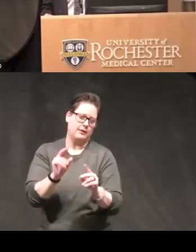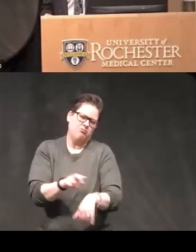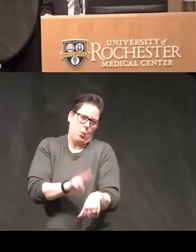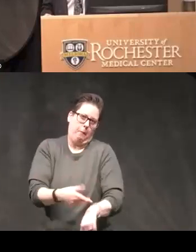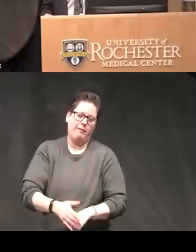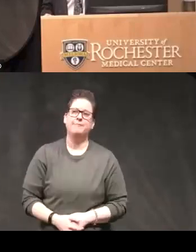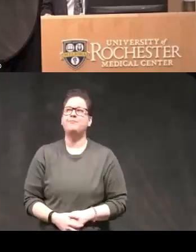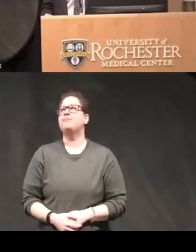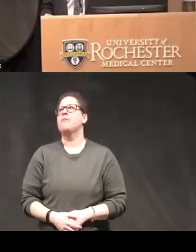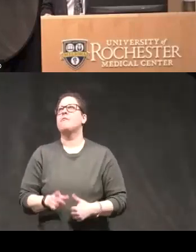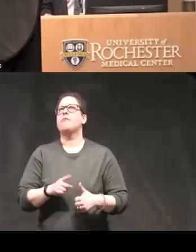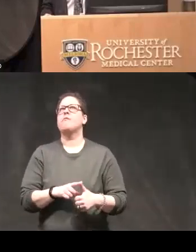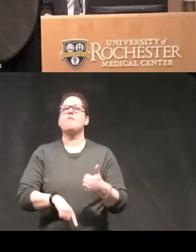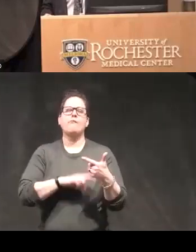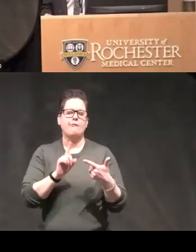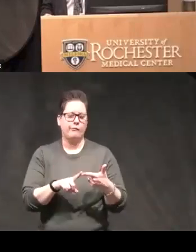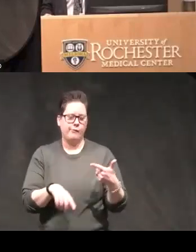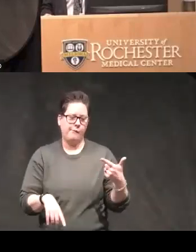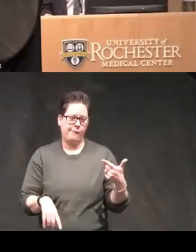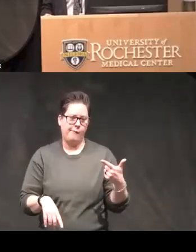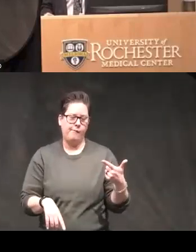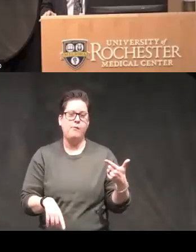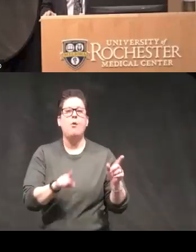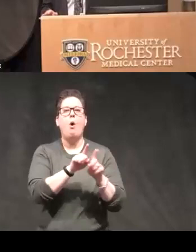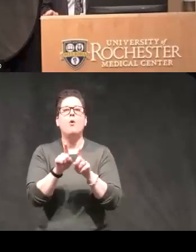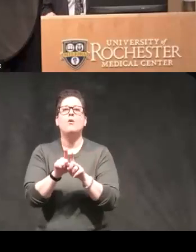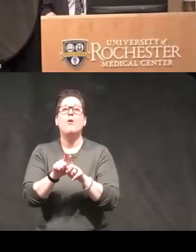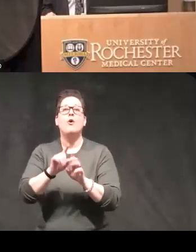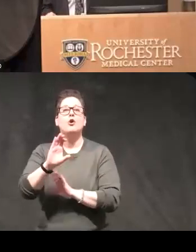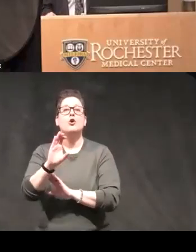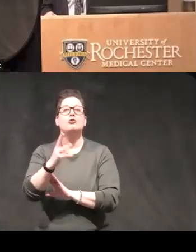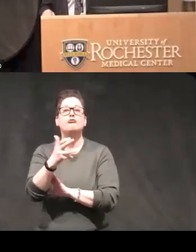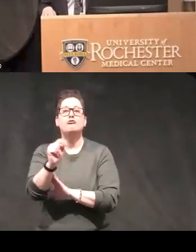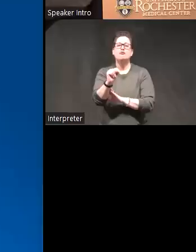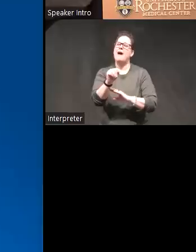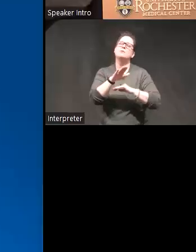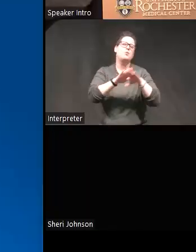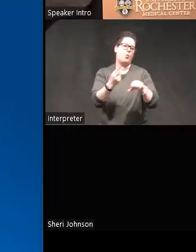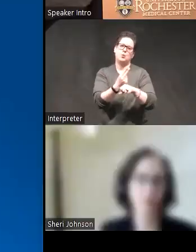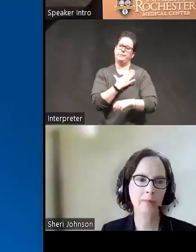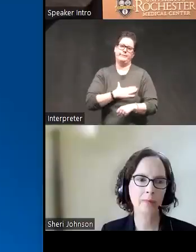um also do not send a message in that using the chat function